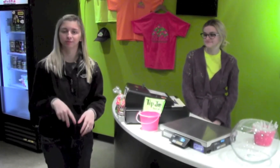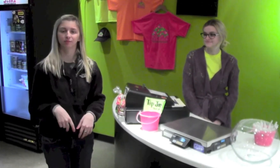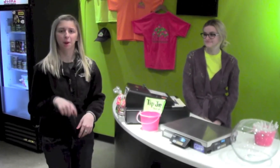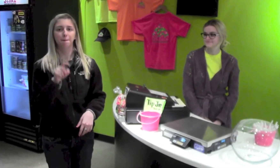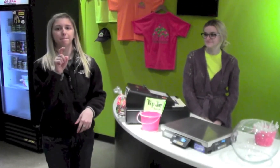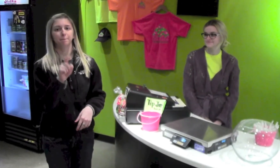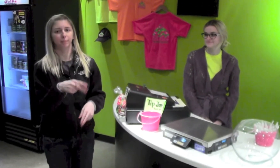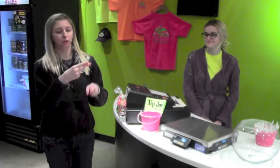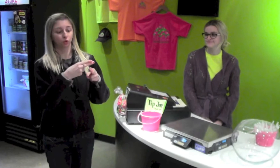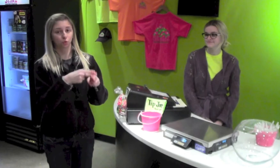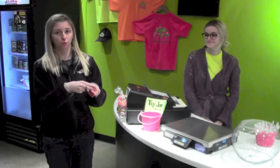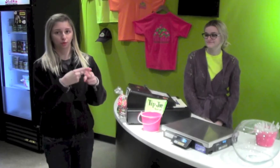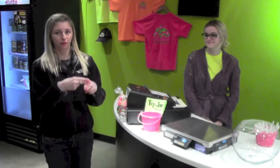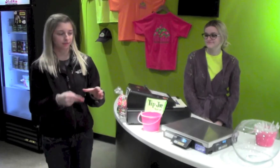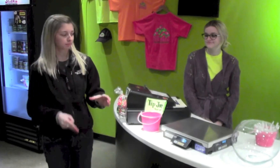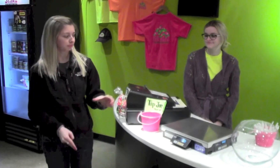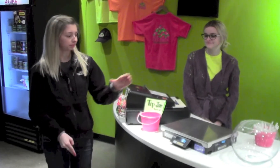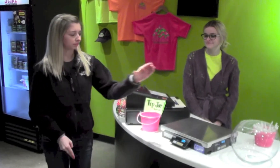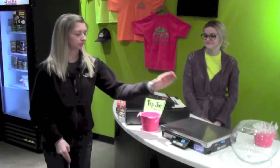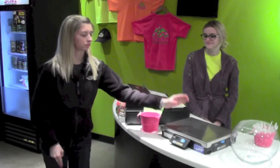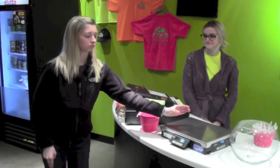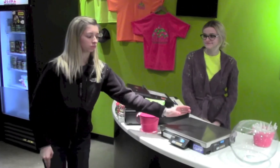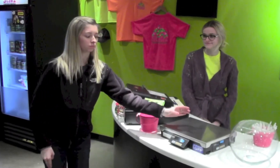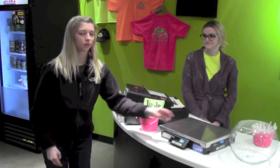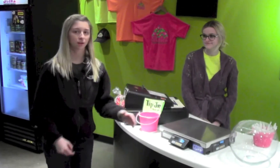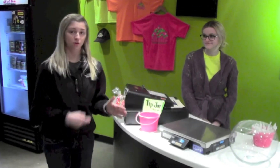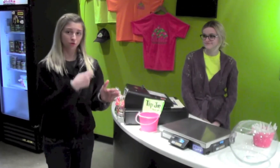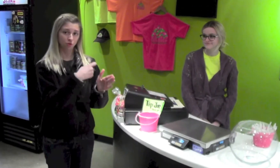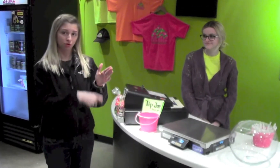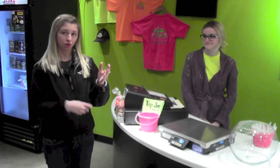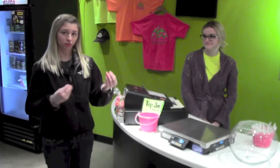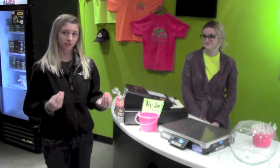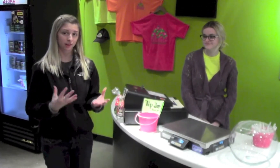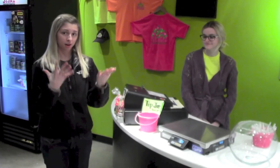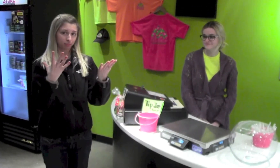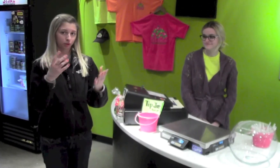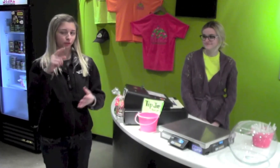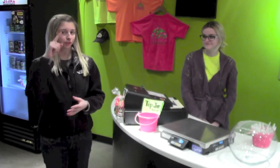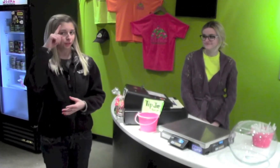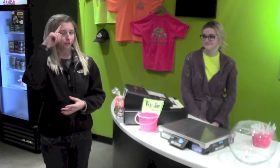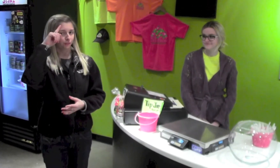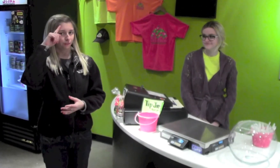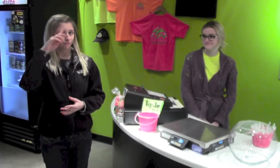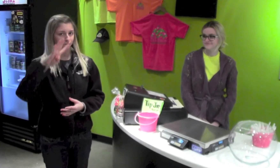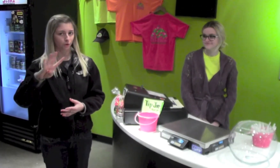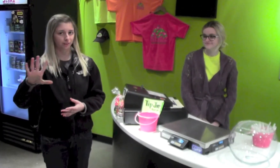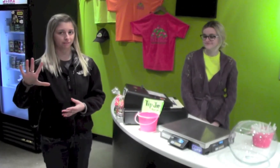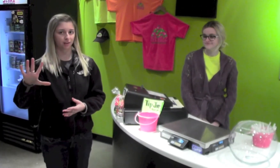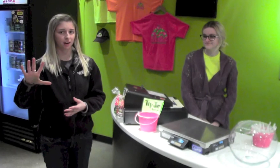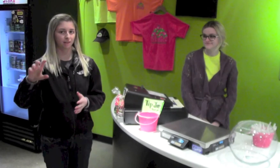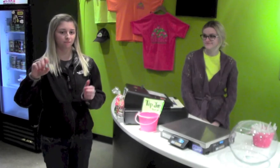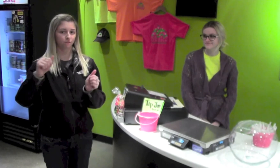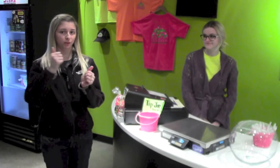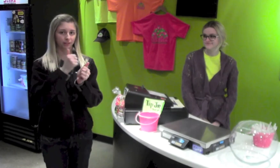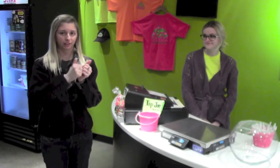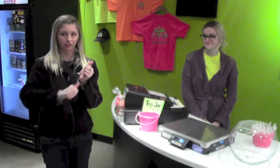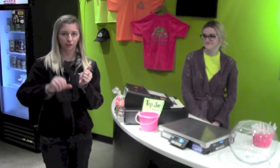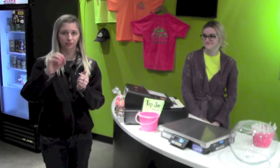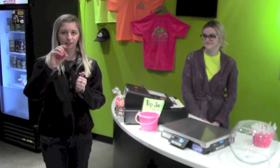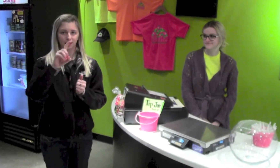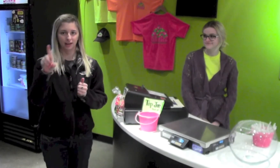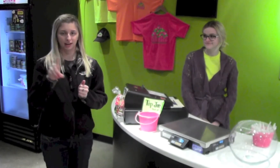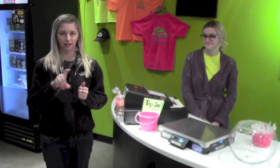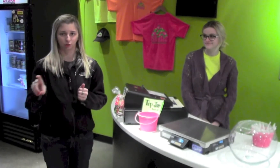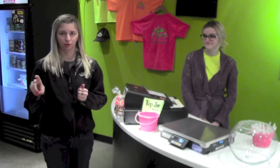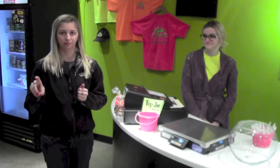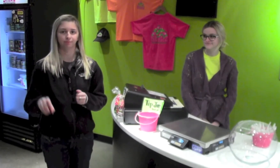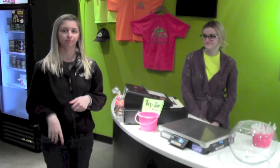You must weigh the yogurt by placing the cup on the scale. It will cost 45-cents per ounce.